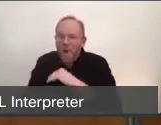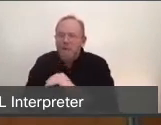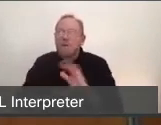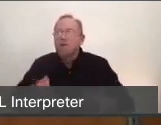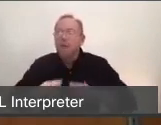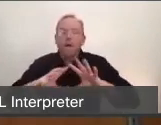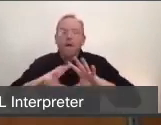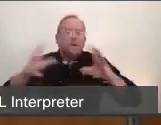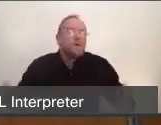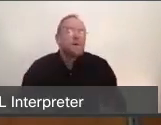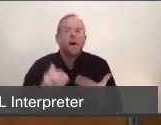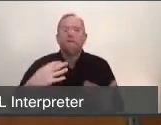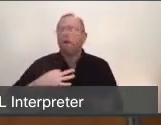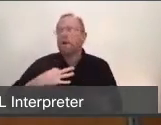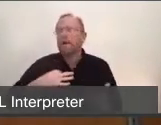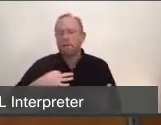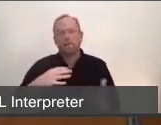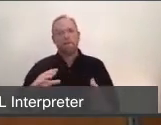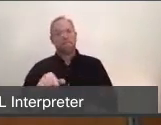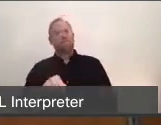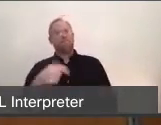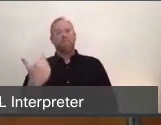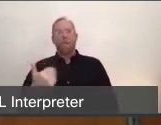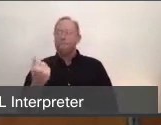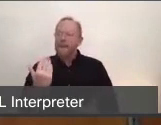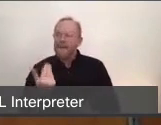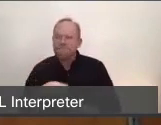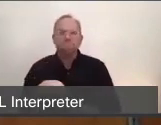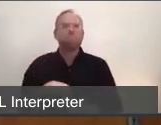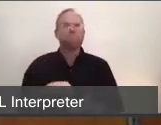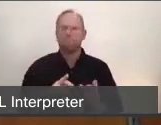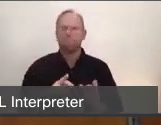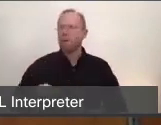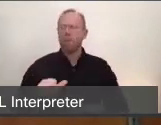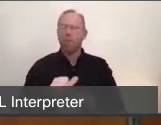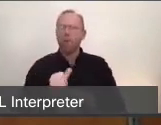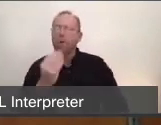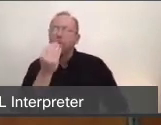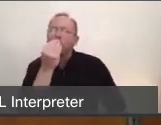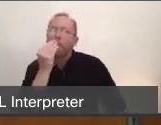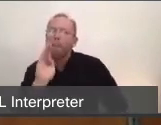And once again, our volunteers are stepping up to work in the food banks, the food pantries, to deliver meals,